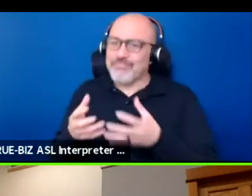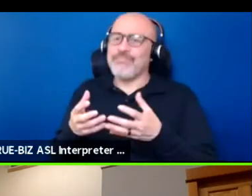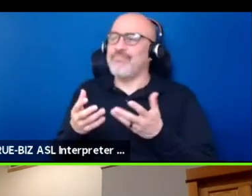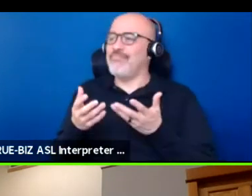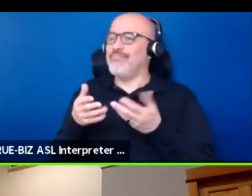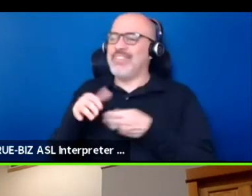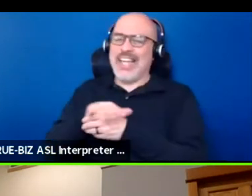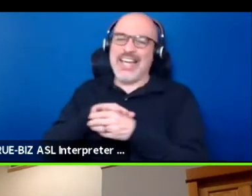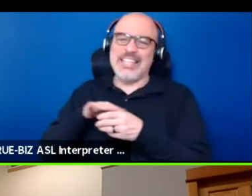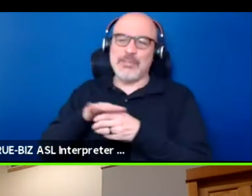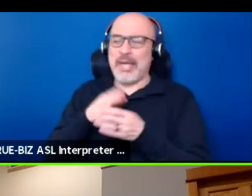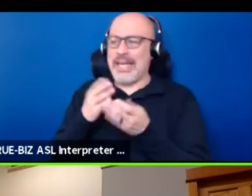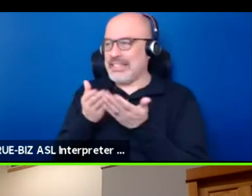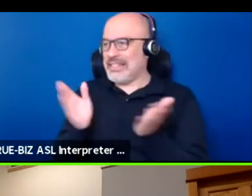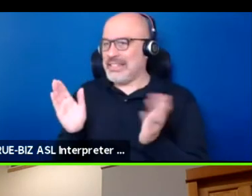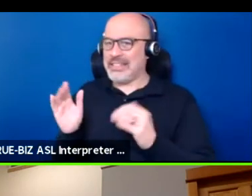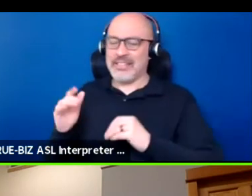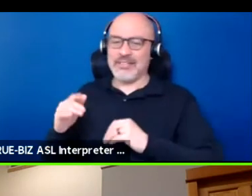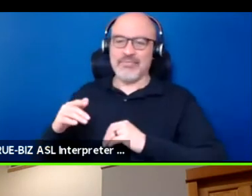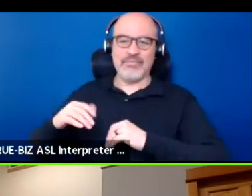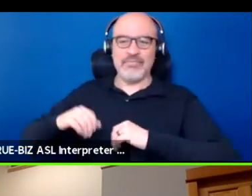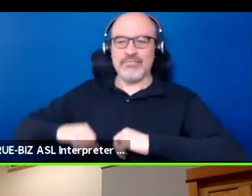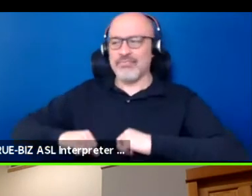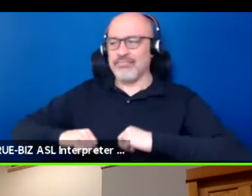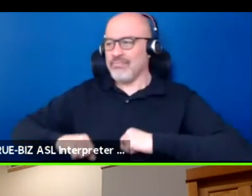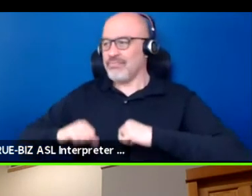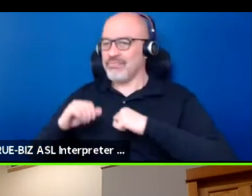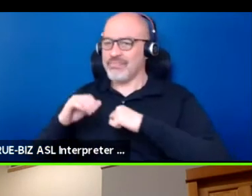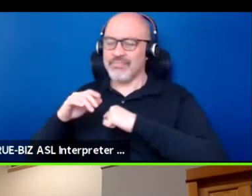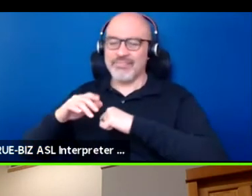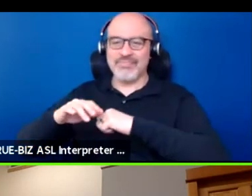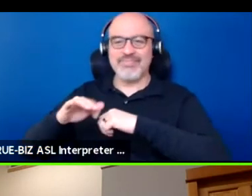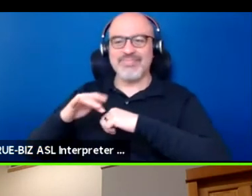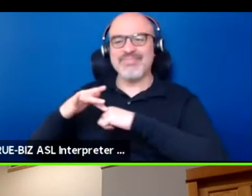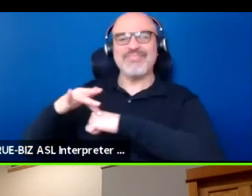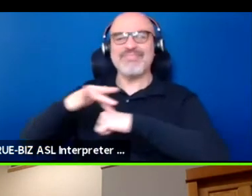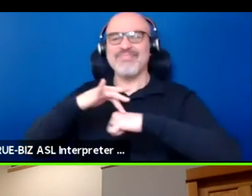that really have something to say to us, you know,